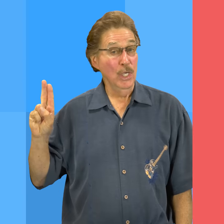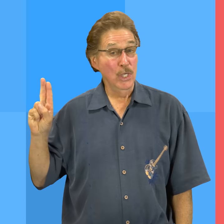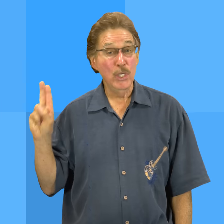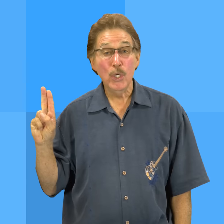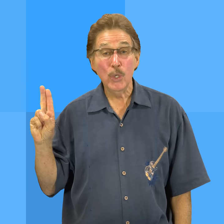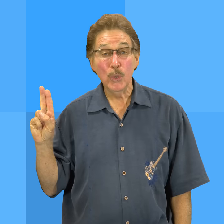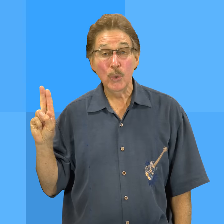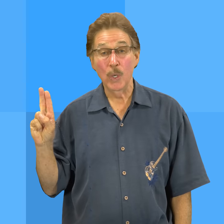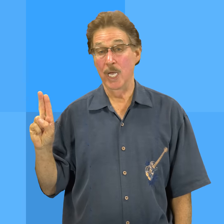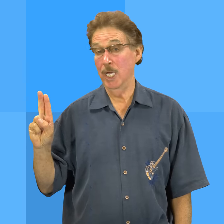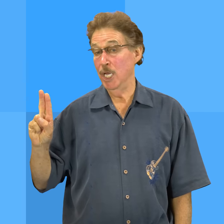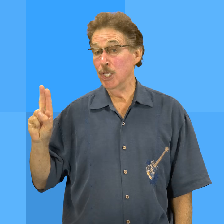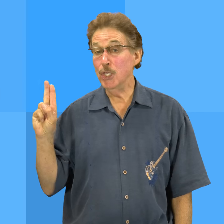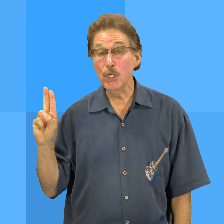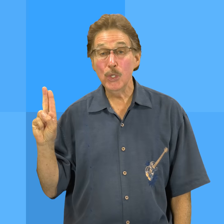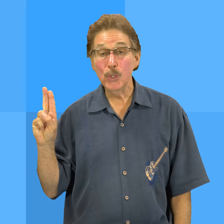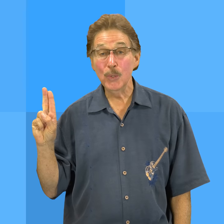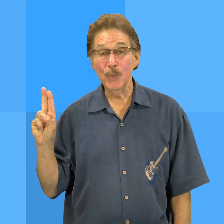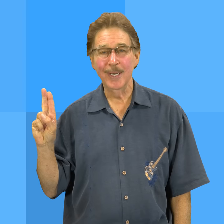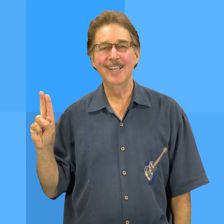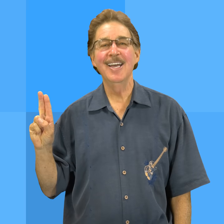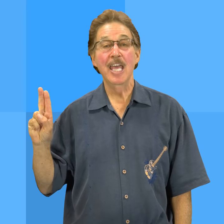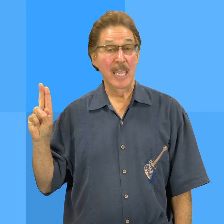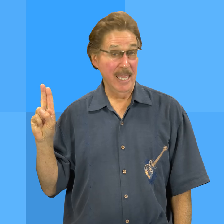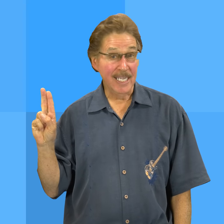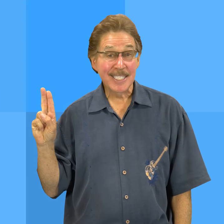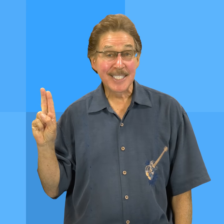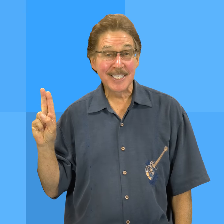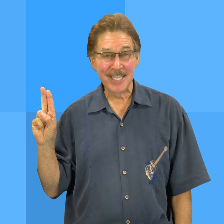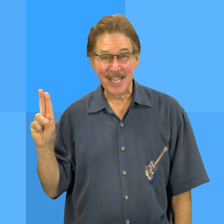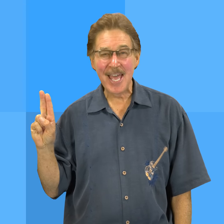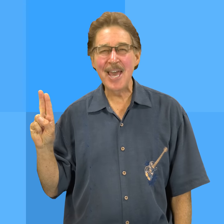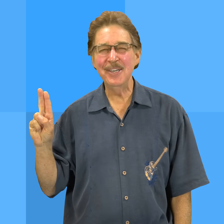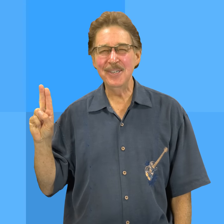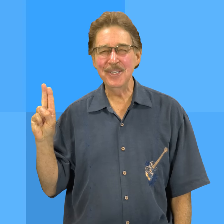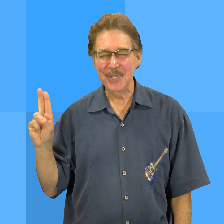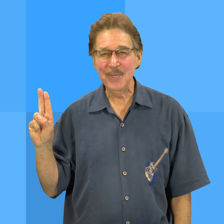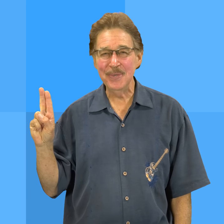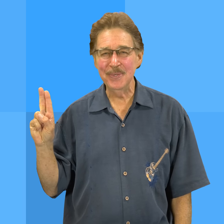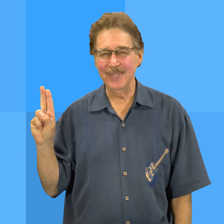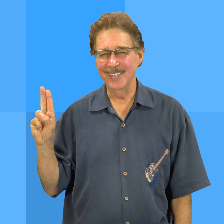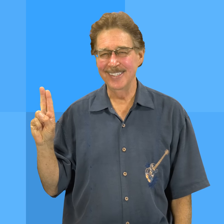U, u, this is the letter u